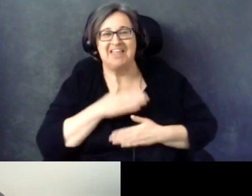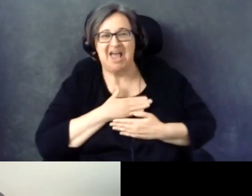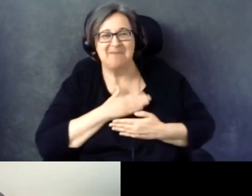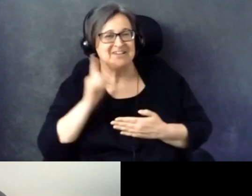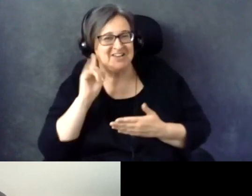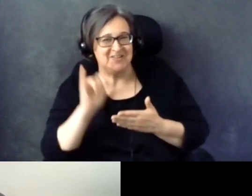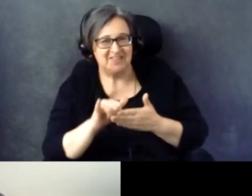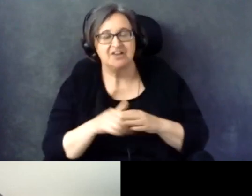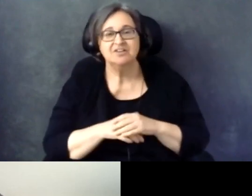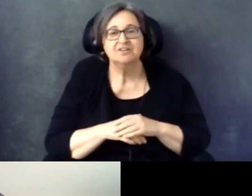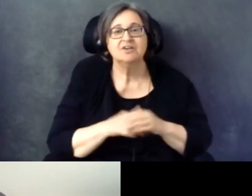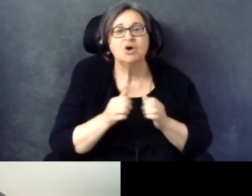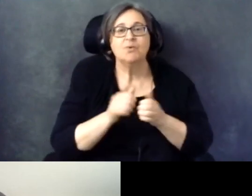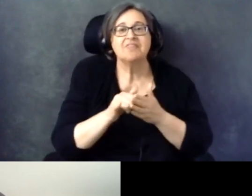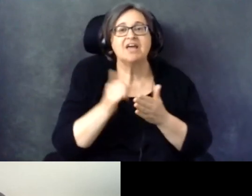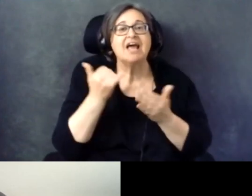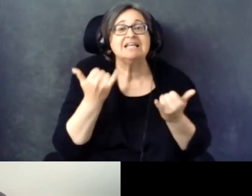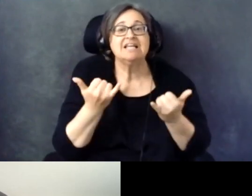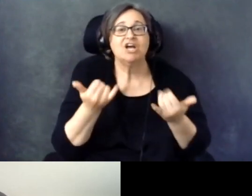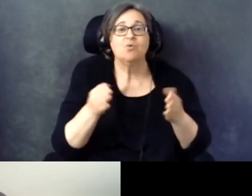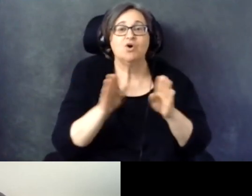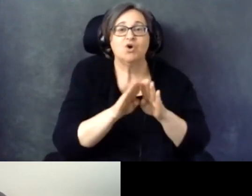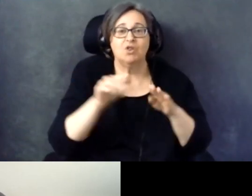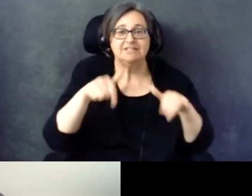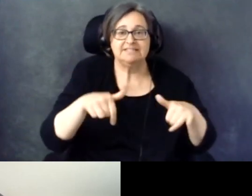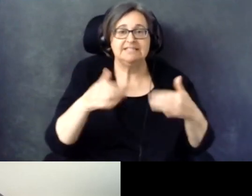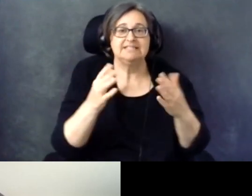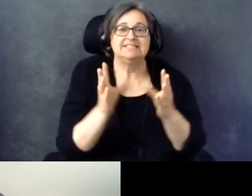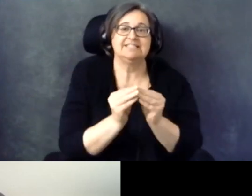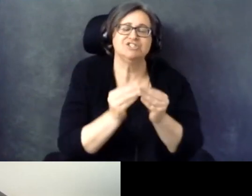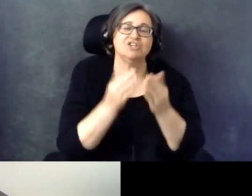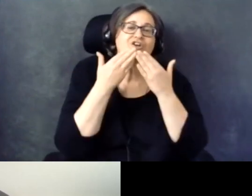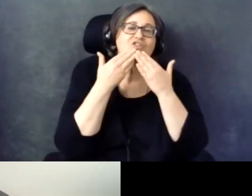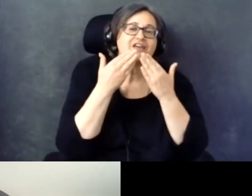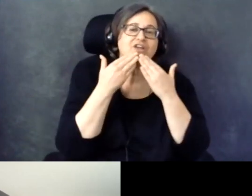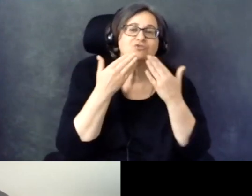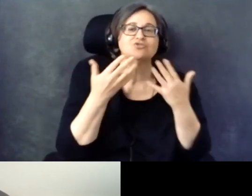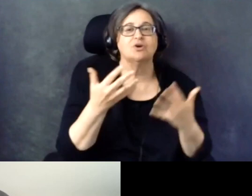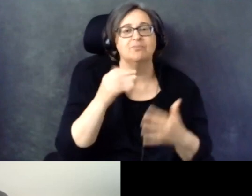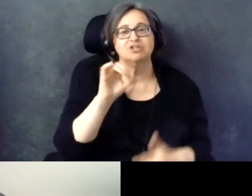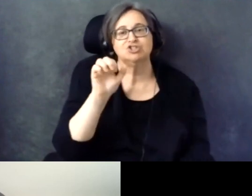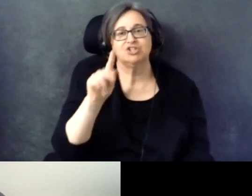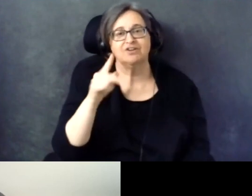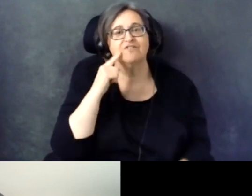So with that, we're going to close-up this session. Thank you so much, Jack, for sharing this data.